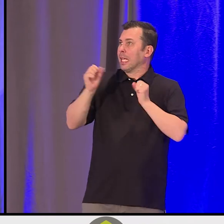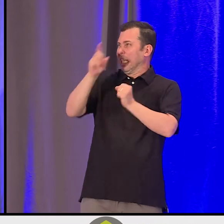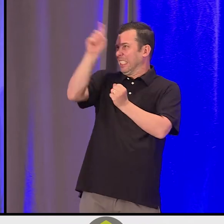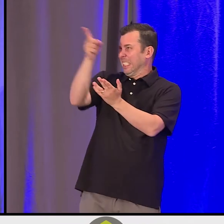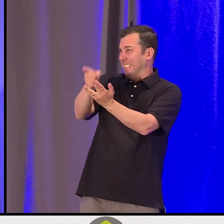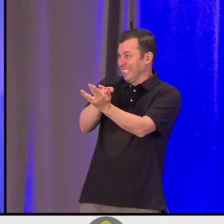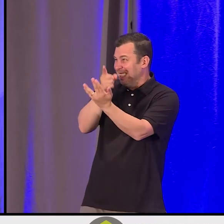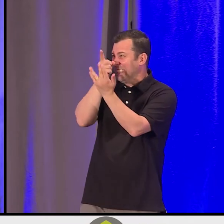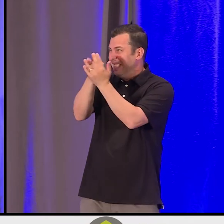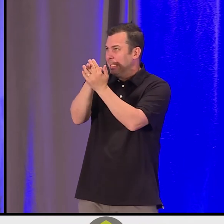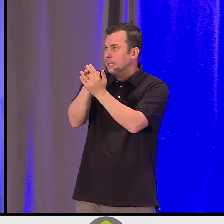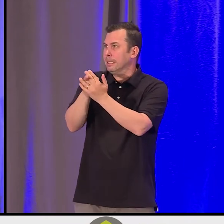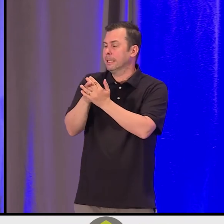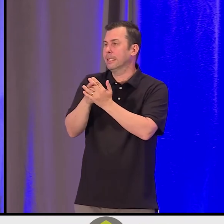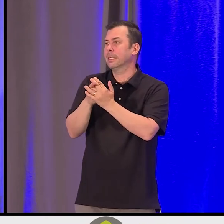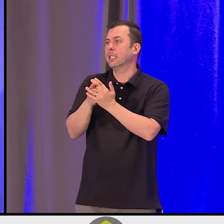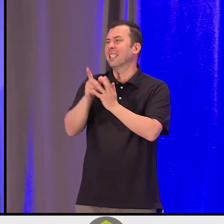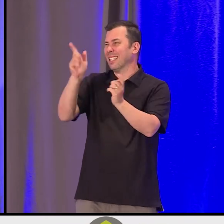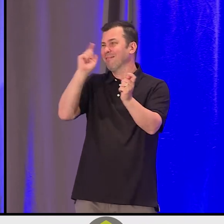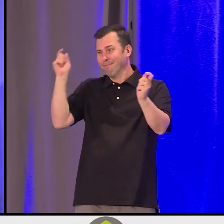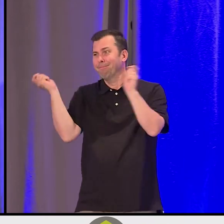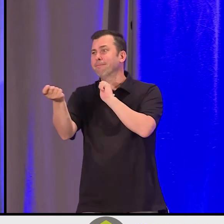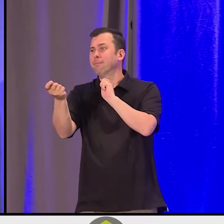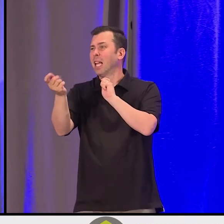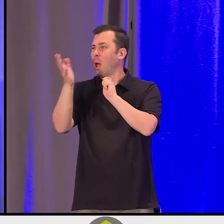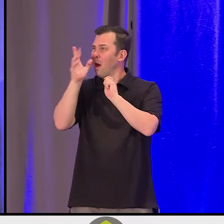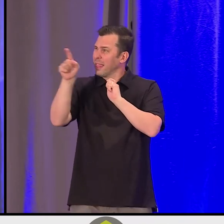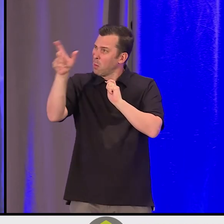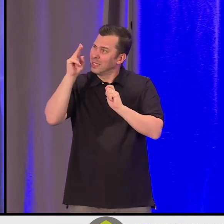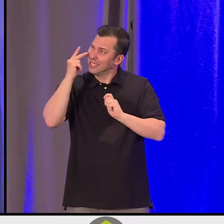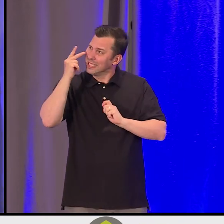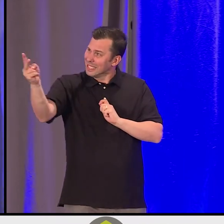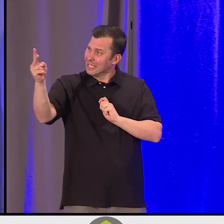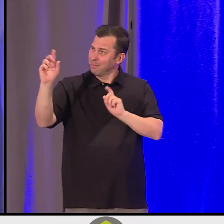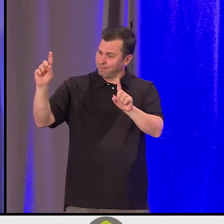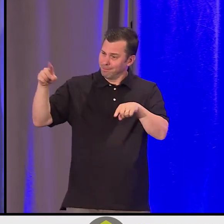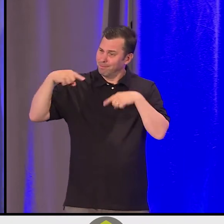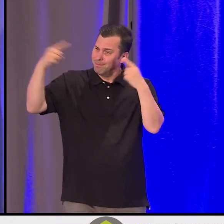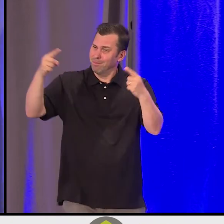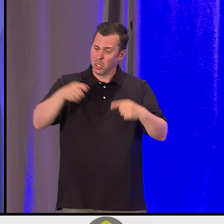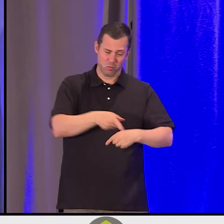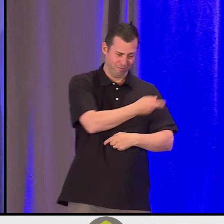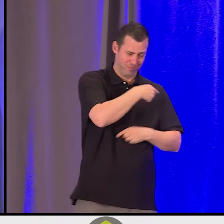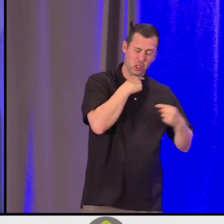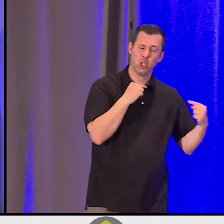if I could just make them understand, they'll see the hurt and the pain that our people are experiencing